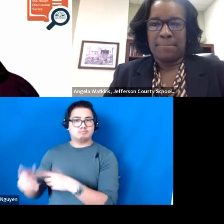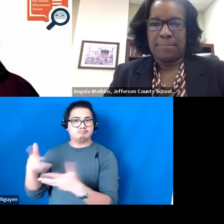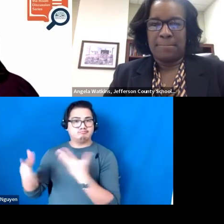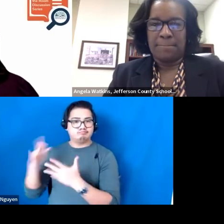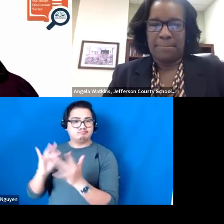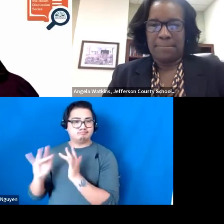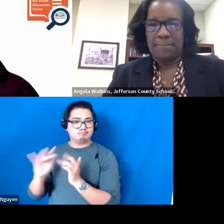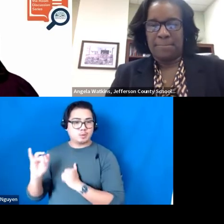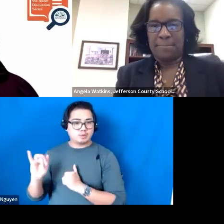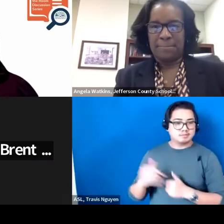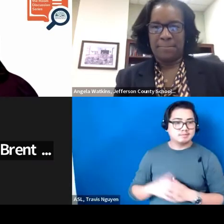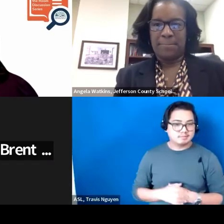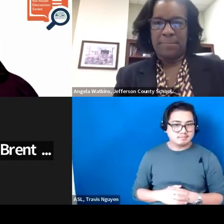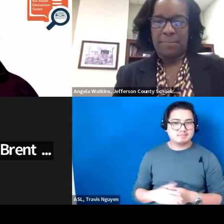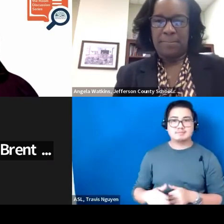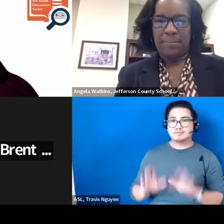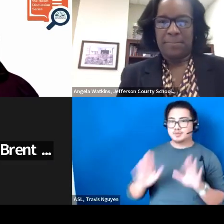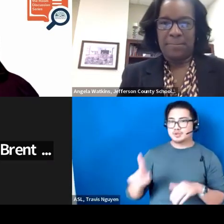That is a great question for us to sit with.